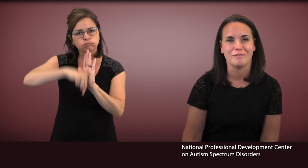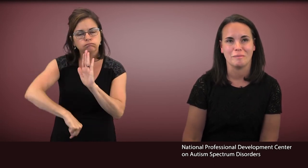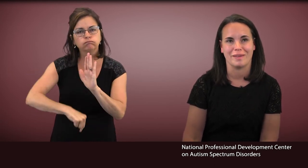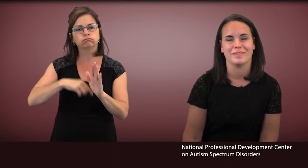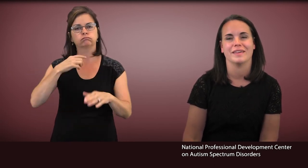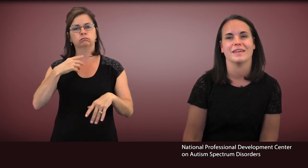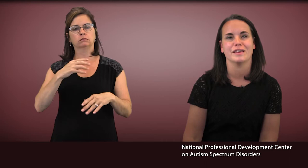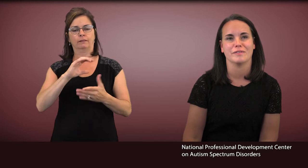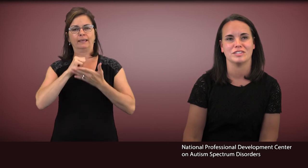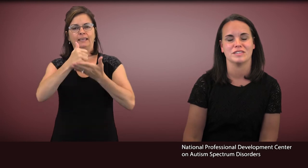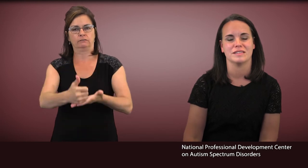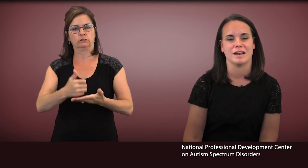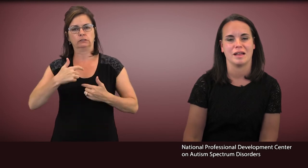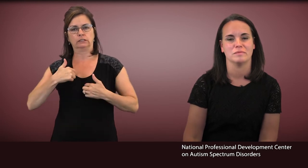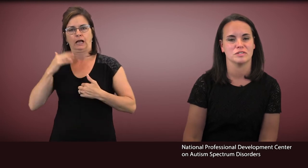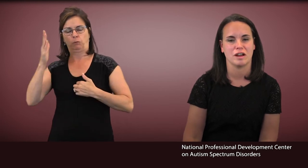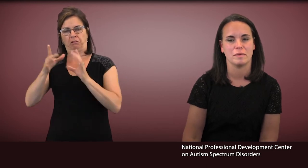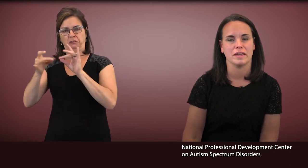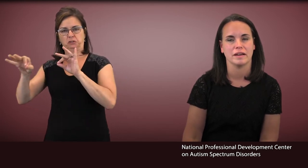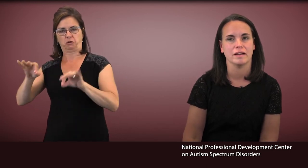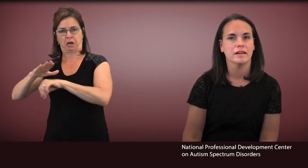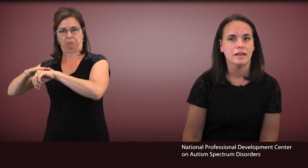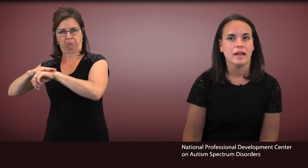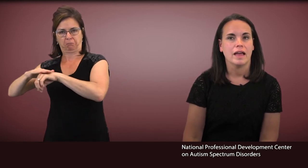about the interventions, that I'm describing here.